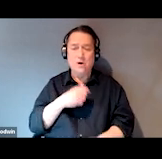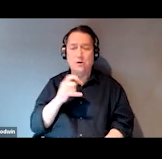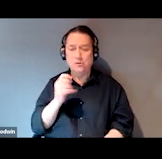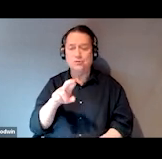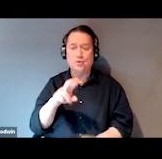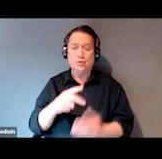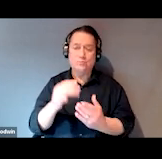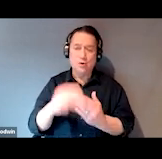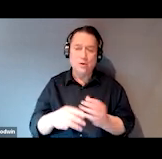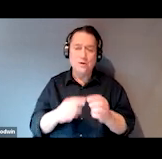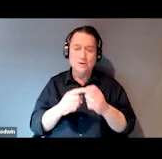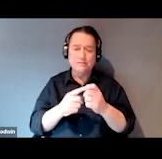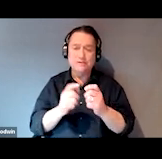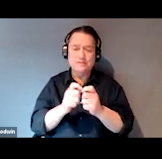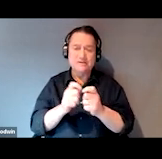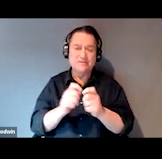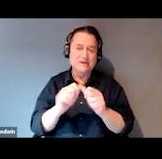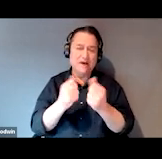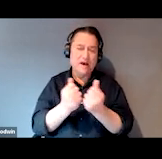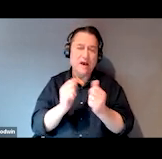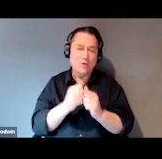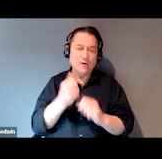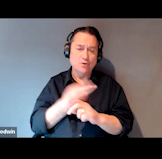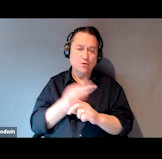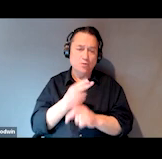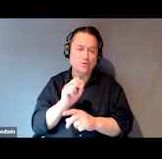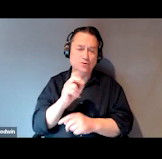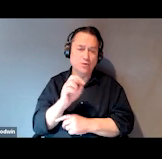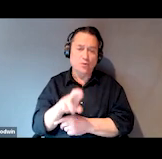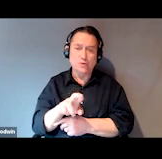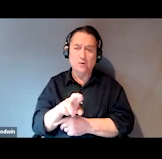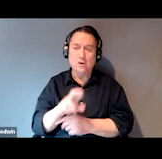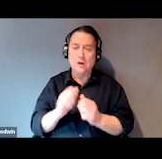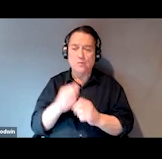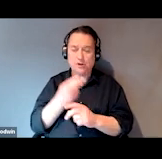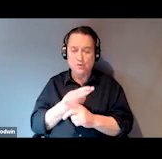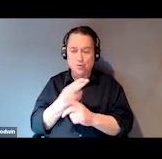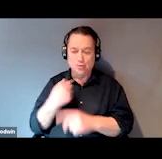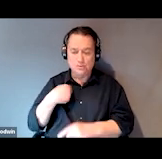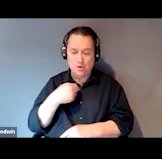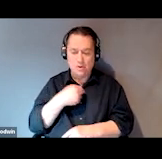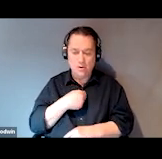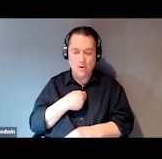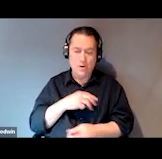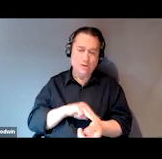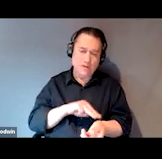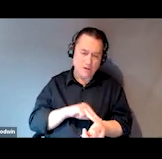specifically our agency and how we utilize SOAR and how we utilize our physicians or clinicians